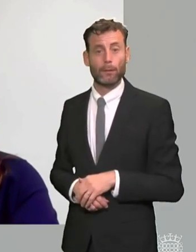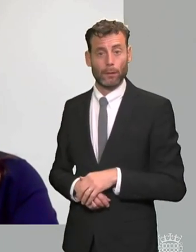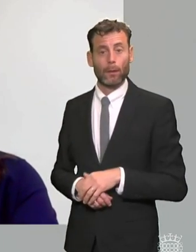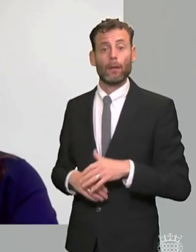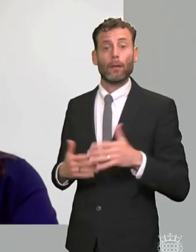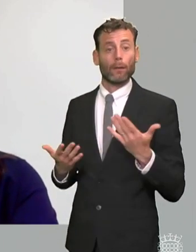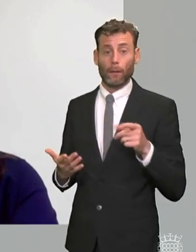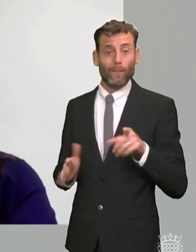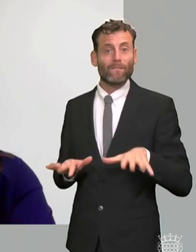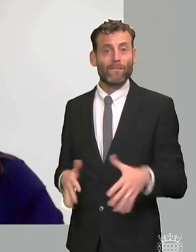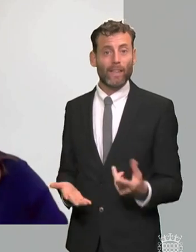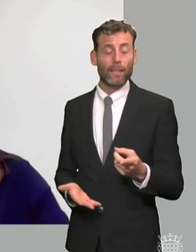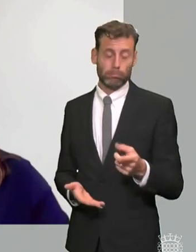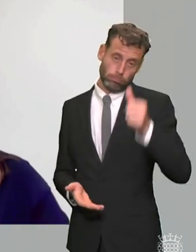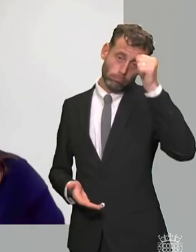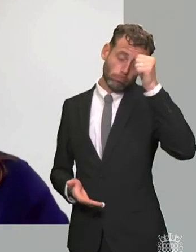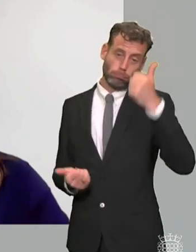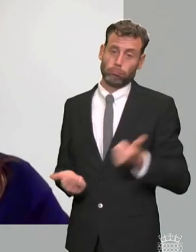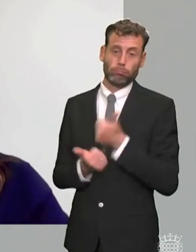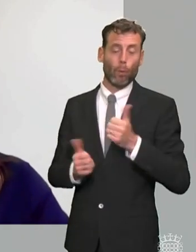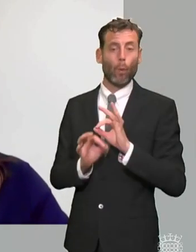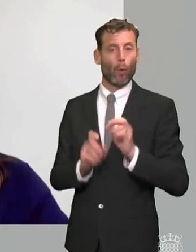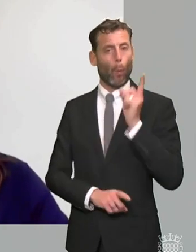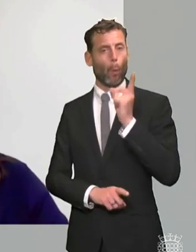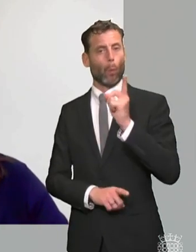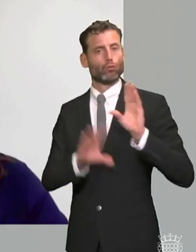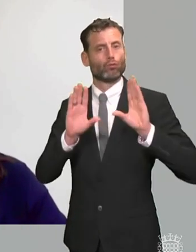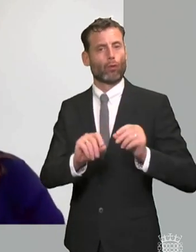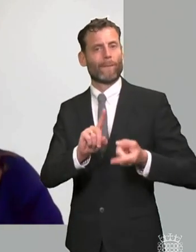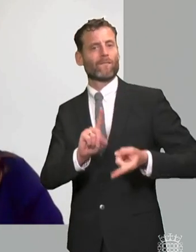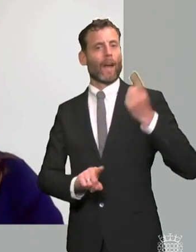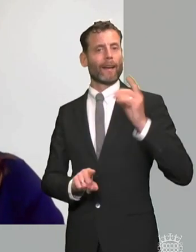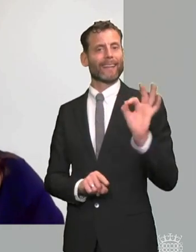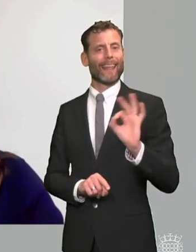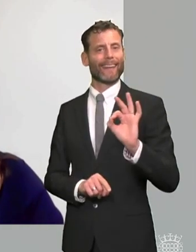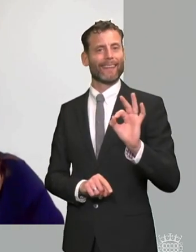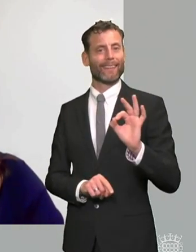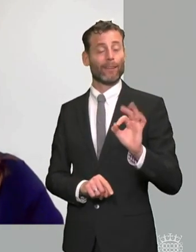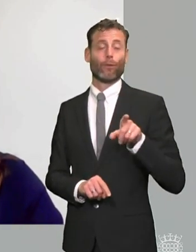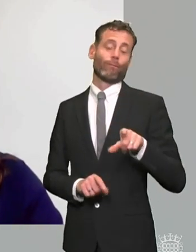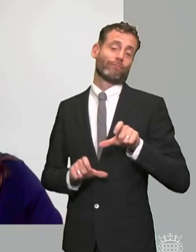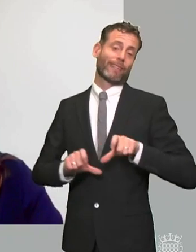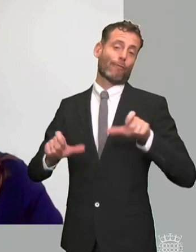um and i think actually what needs to be tackled is is that fundamental problem so rather than